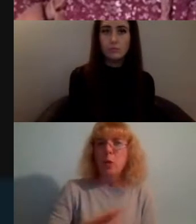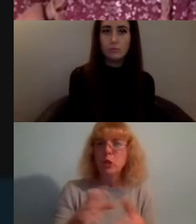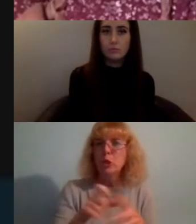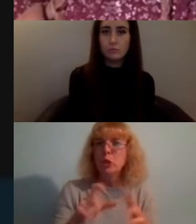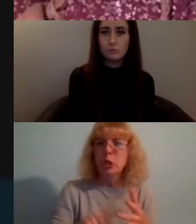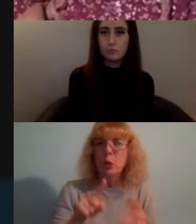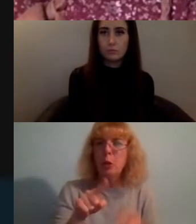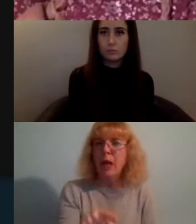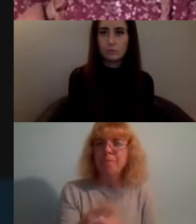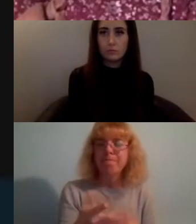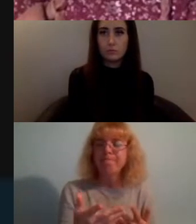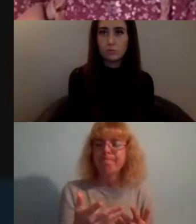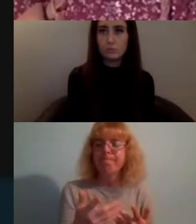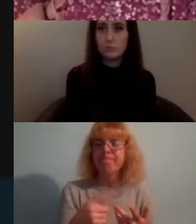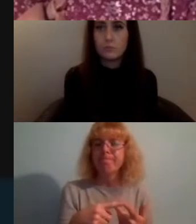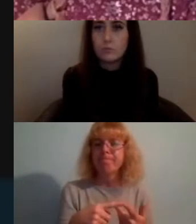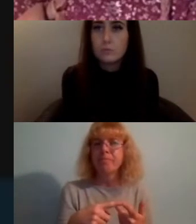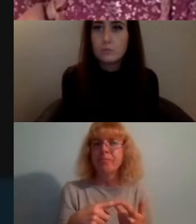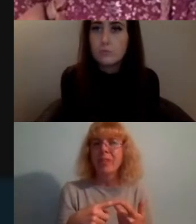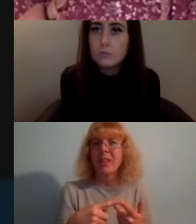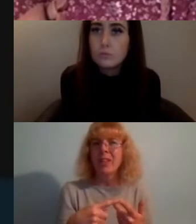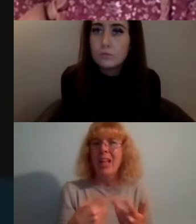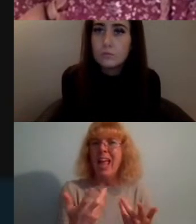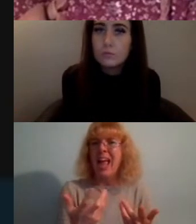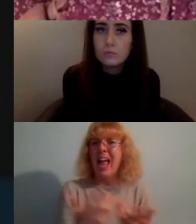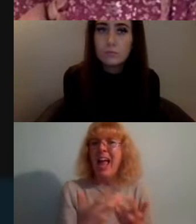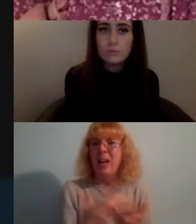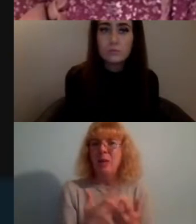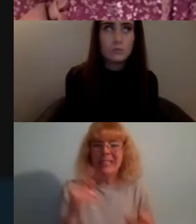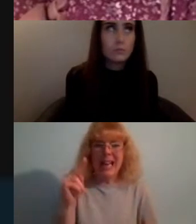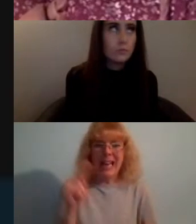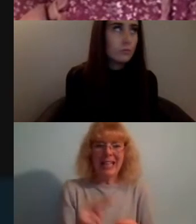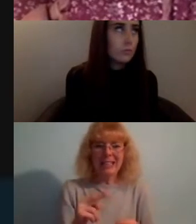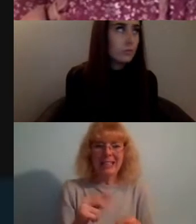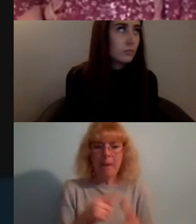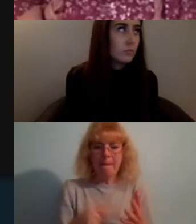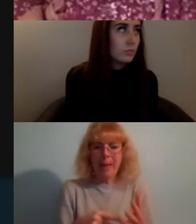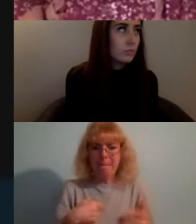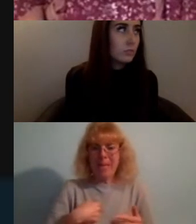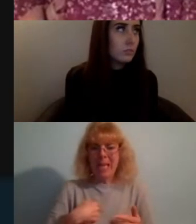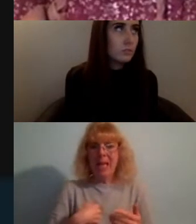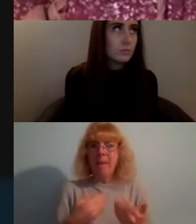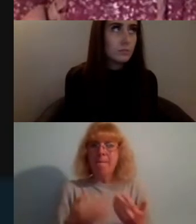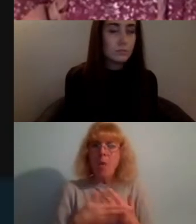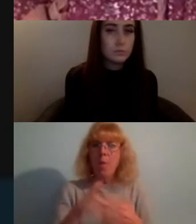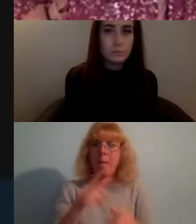how is it that actually it's less about me and more about the communities there what can I do